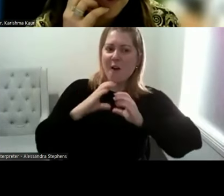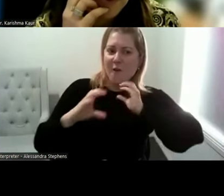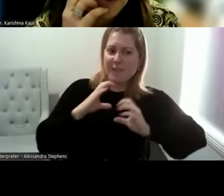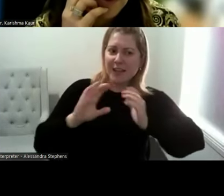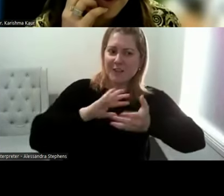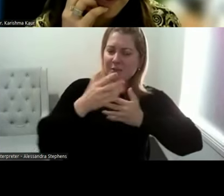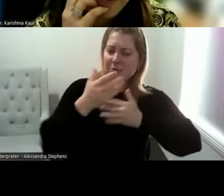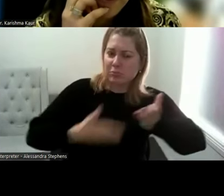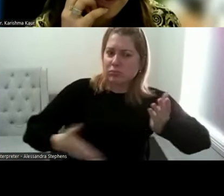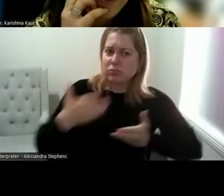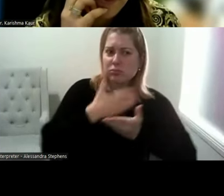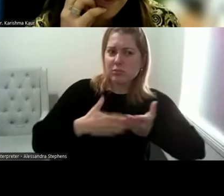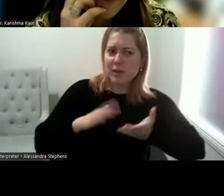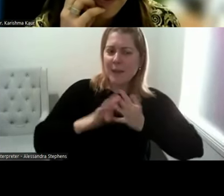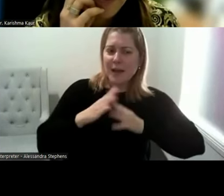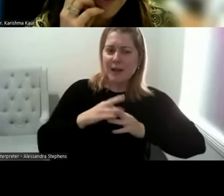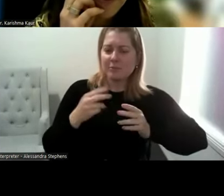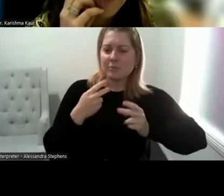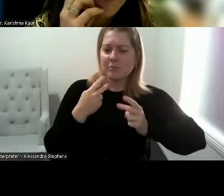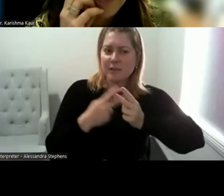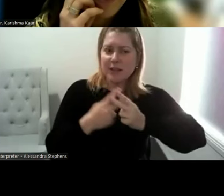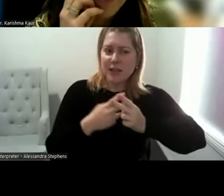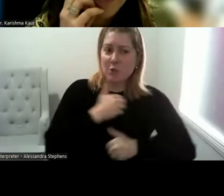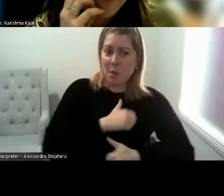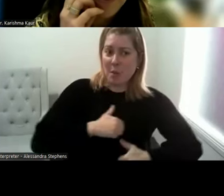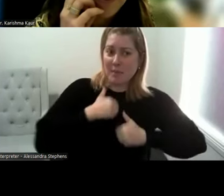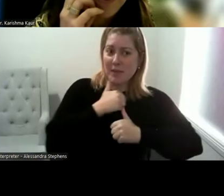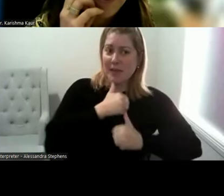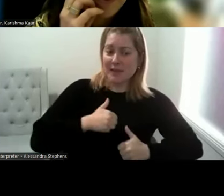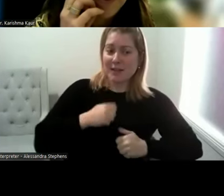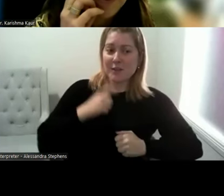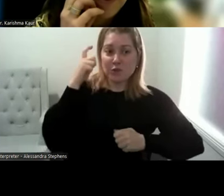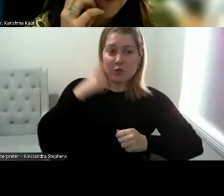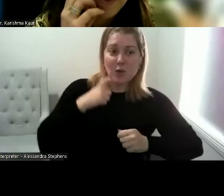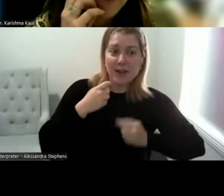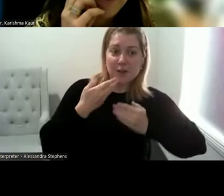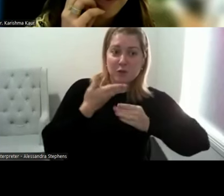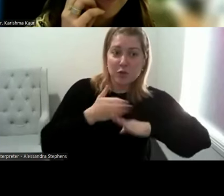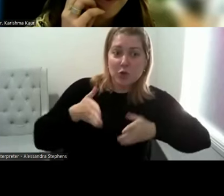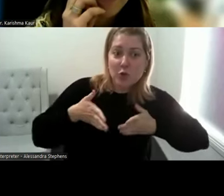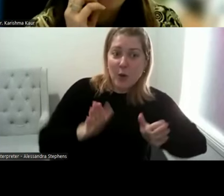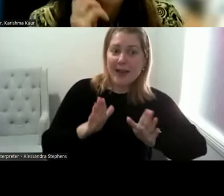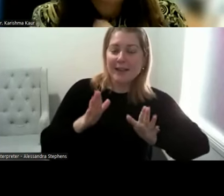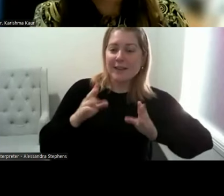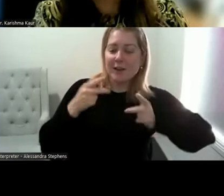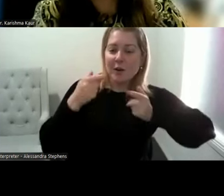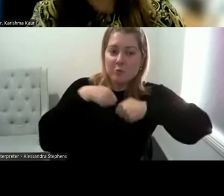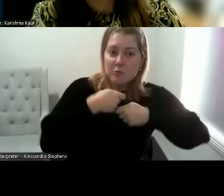Like how do we push the envelope out there and how do people find out information in different ways.